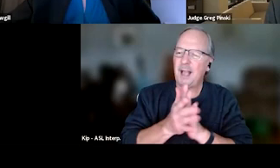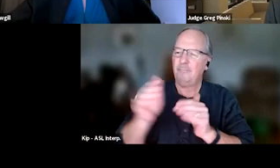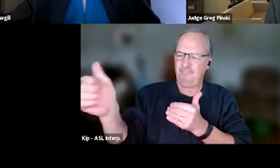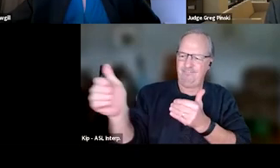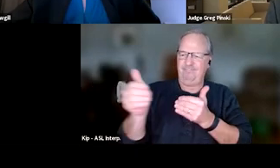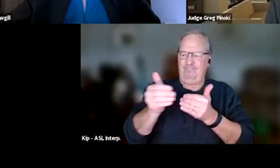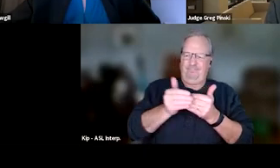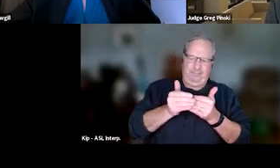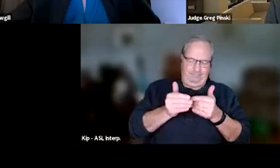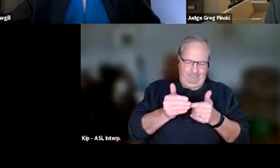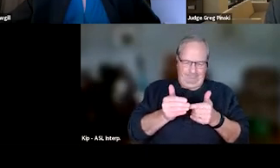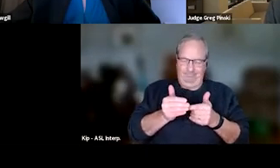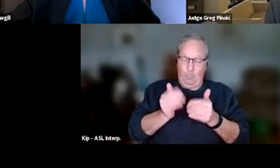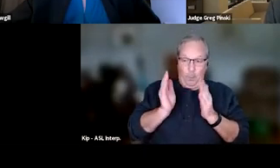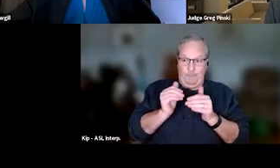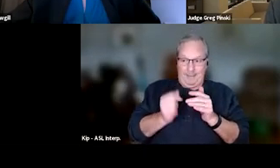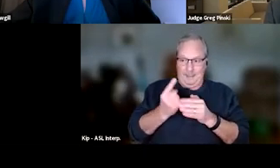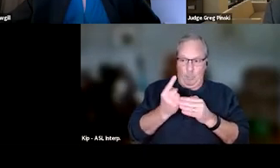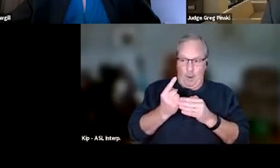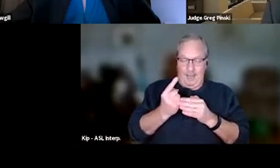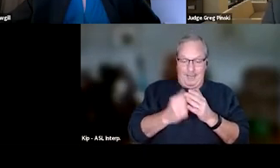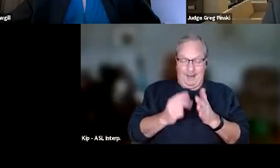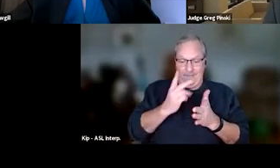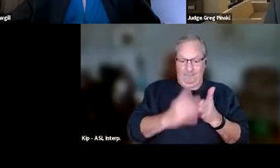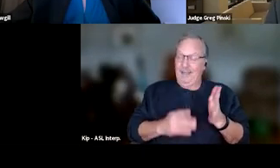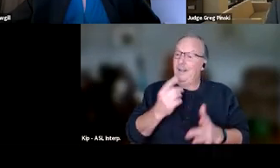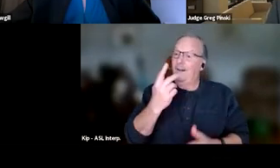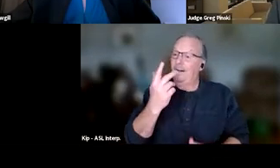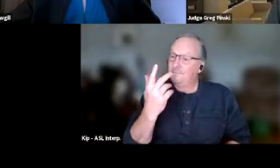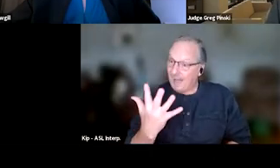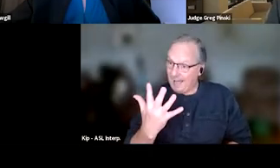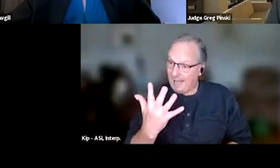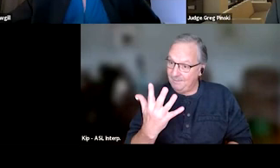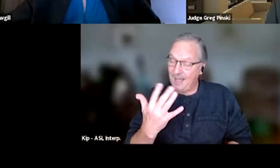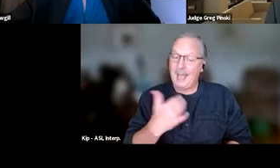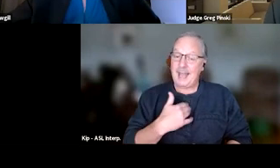So we expect someone who's in phase five to be able to have the skills necessary